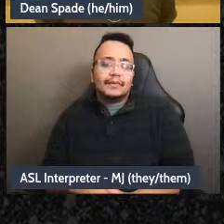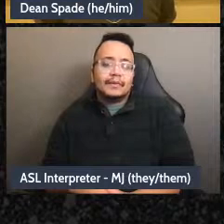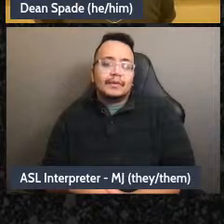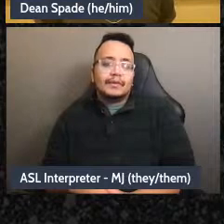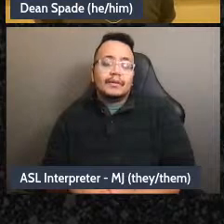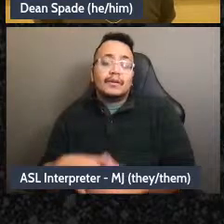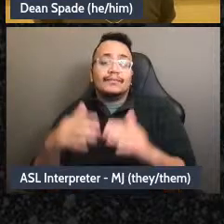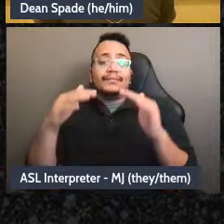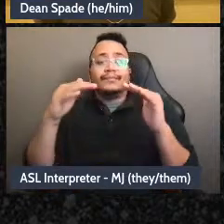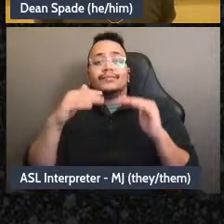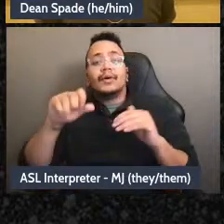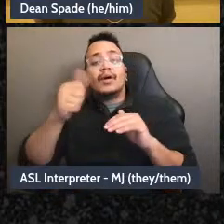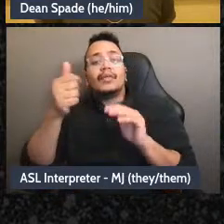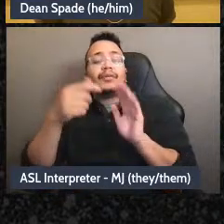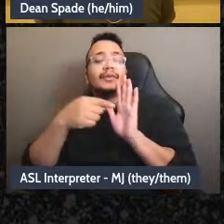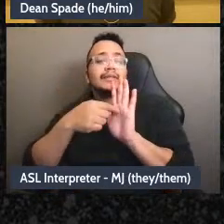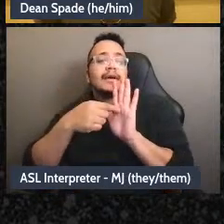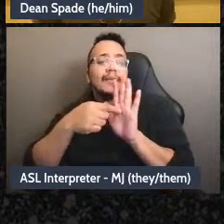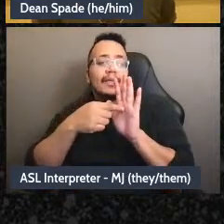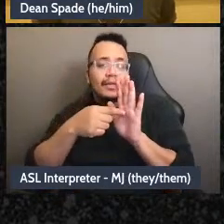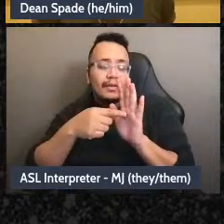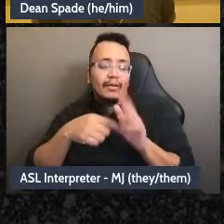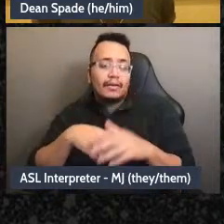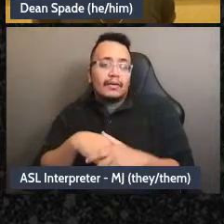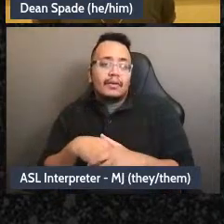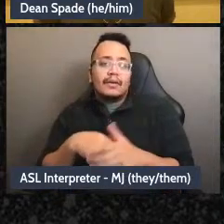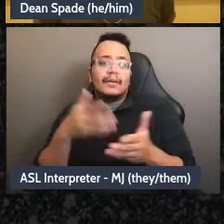the decision is whether or not to take on like a new place where we distribute stuff